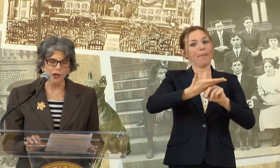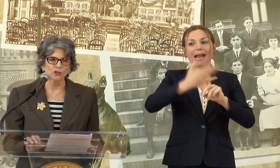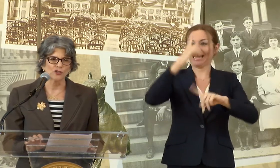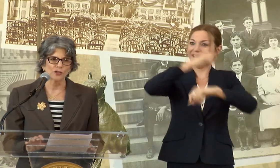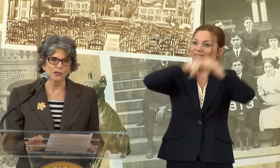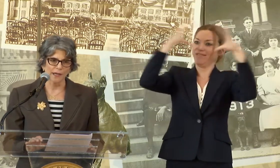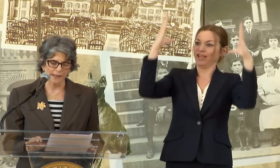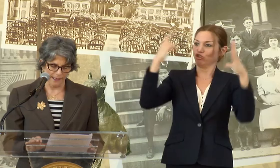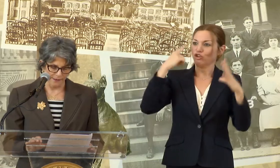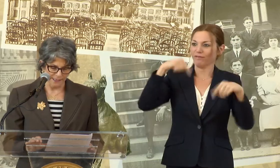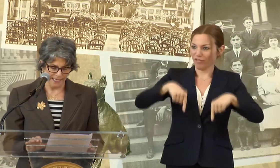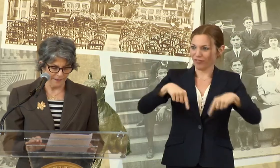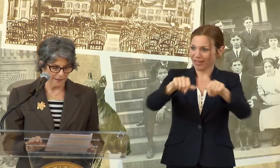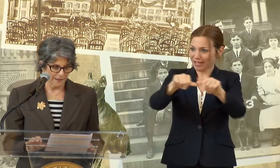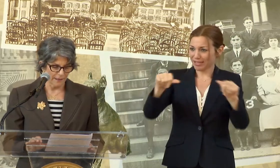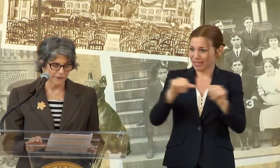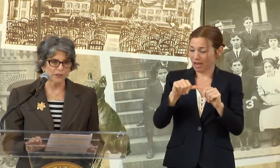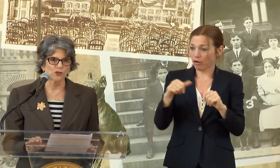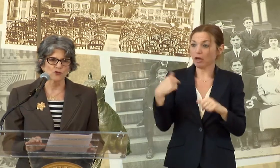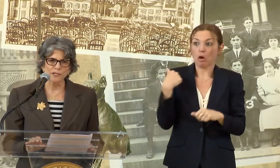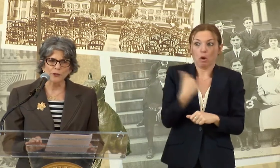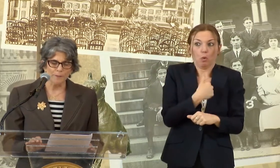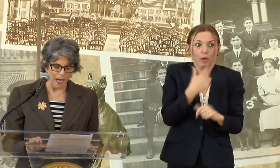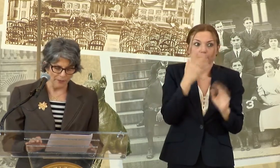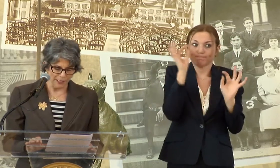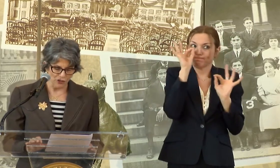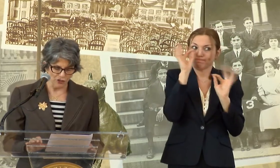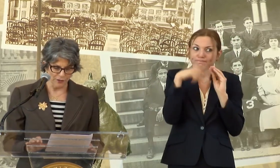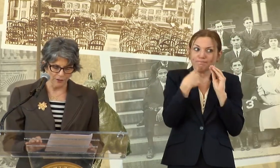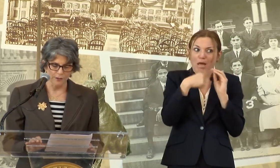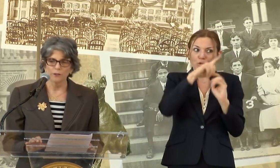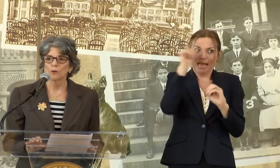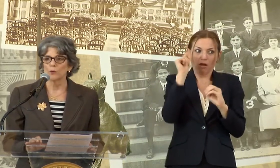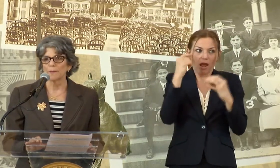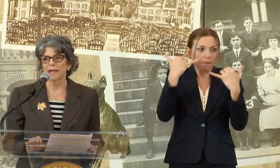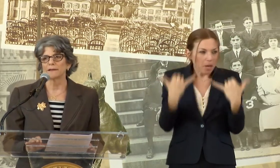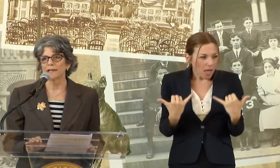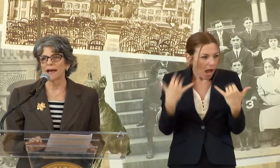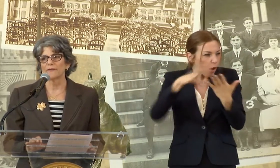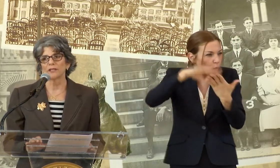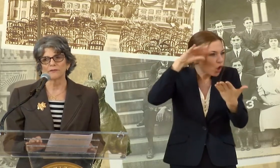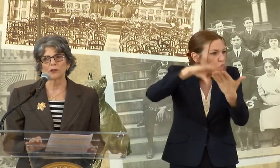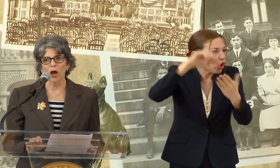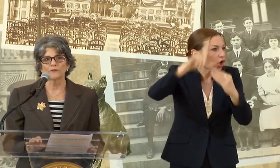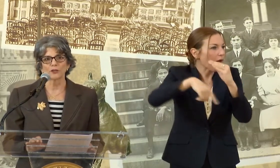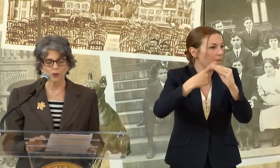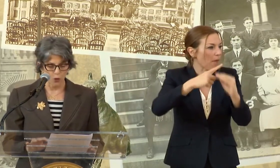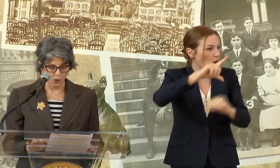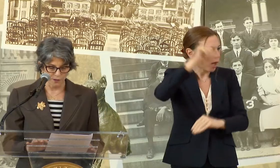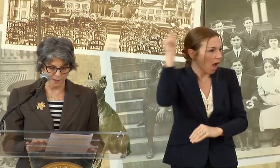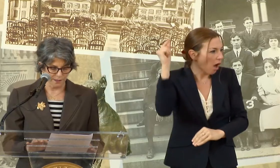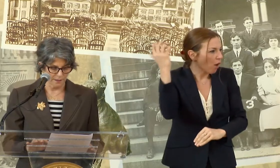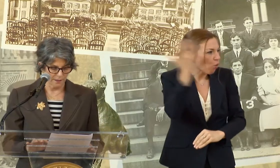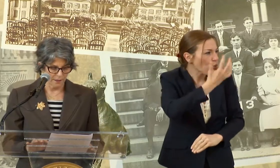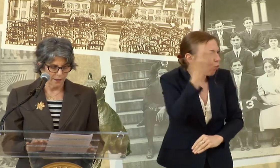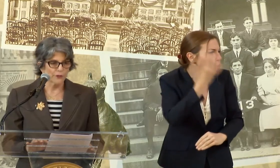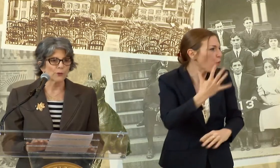CULTURE AT GALLAUDET, THE EXTRAORDINARY POPULATION, WE BEGAN TO HAVE EVEN LOFTIER GOALS.